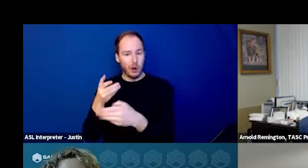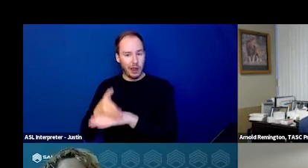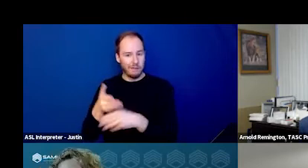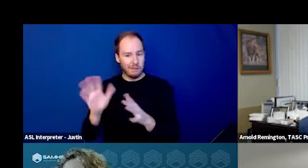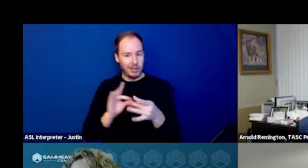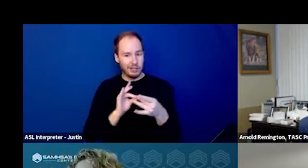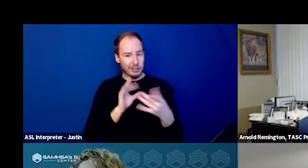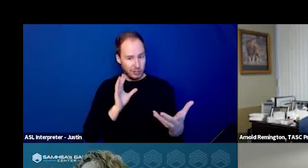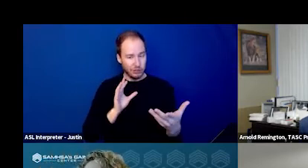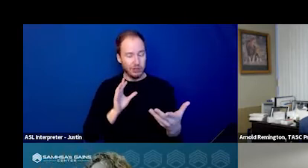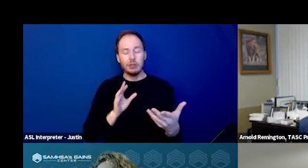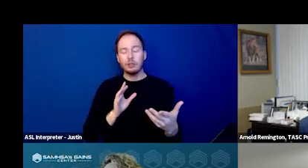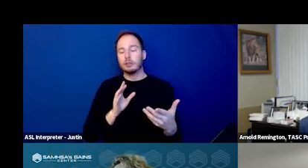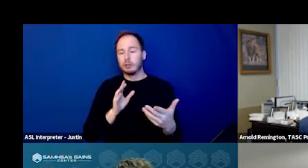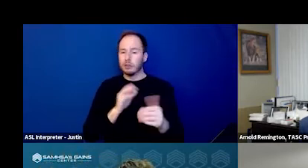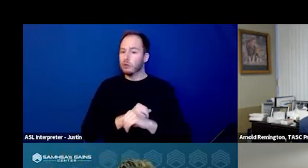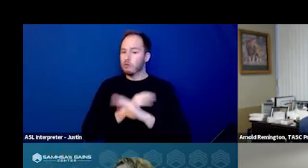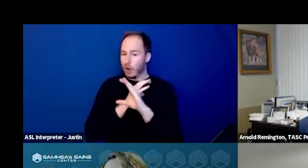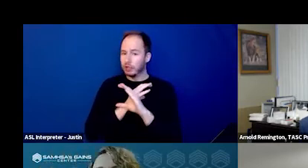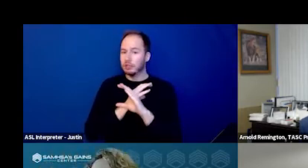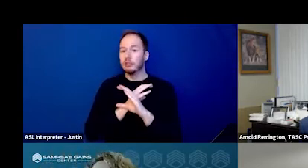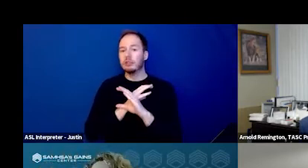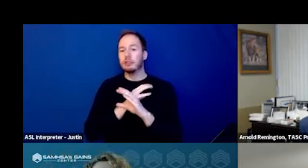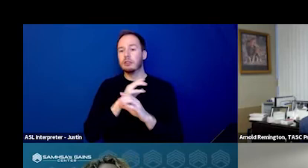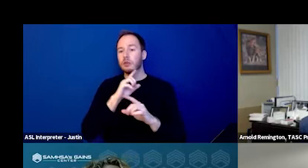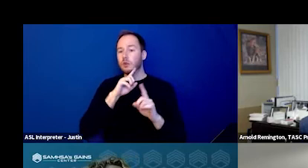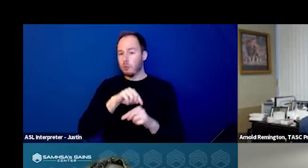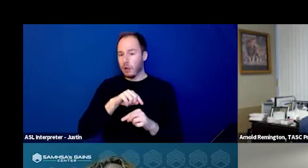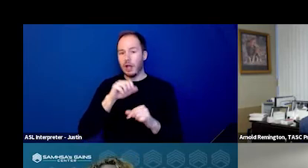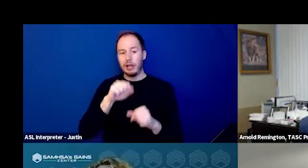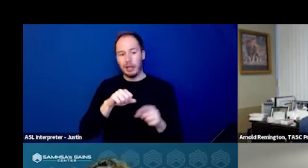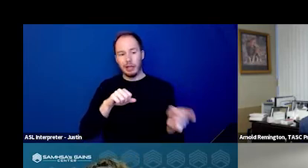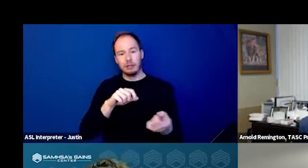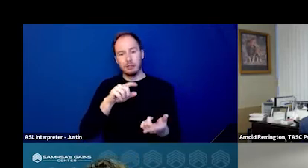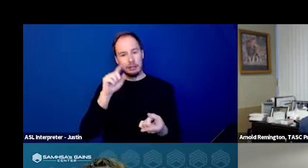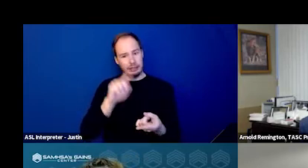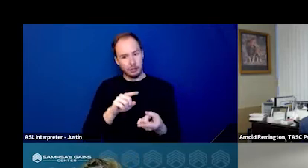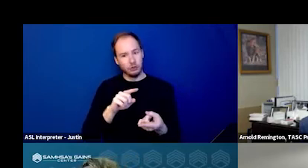crisis response can decrease, an individual can reduce calling 911.